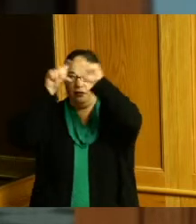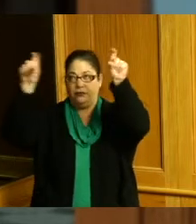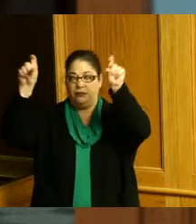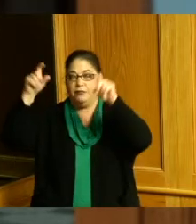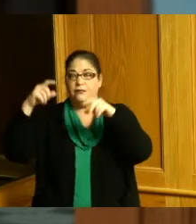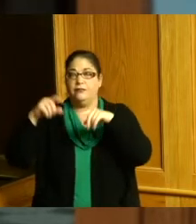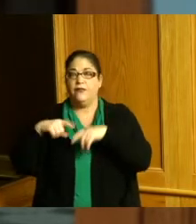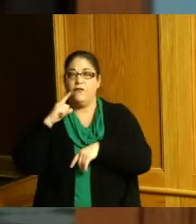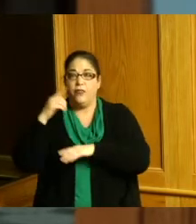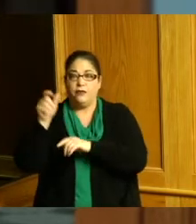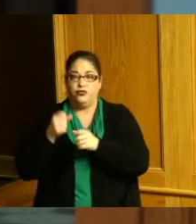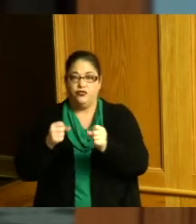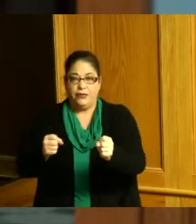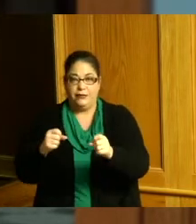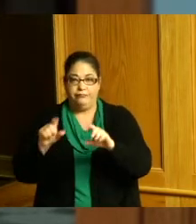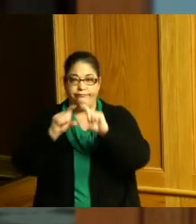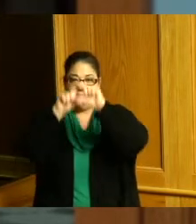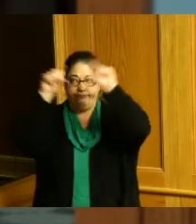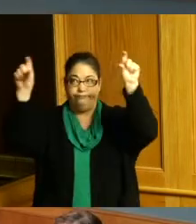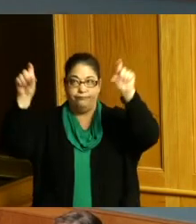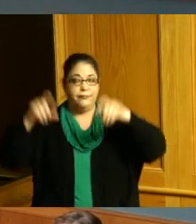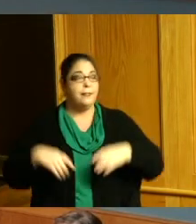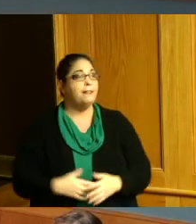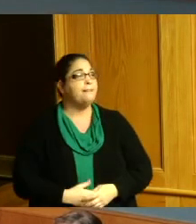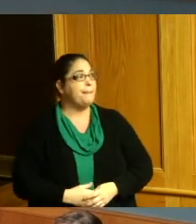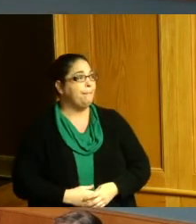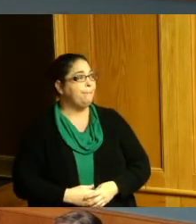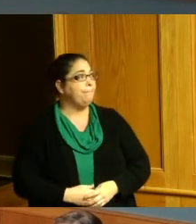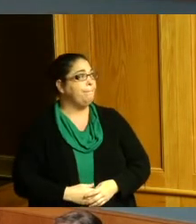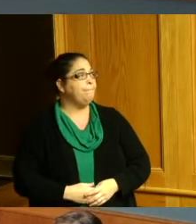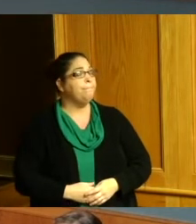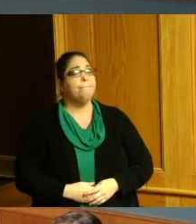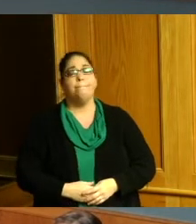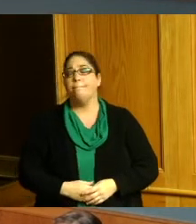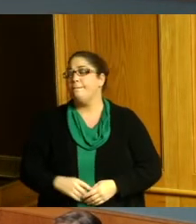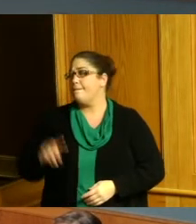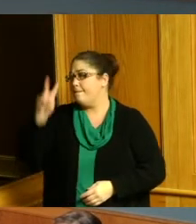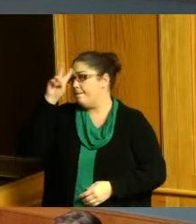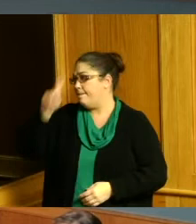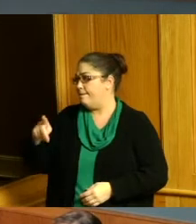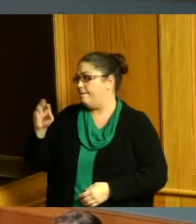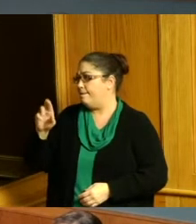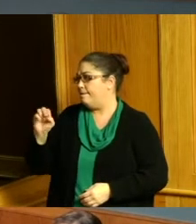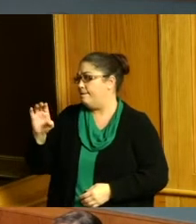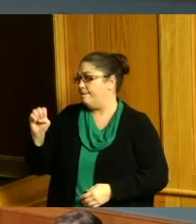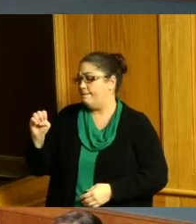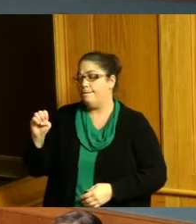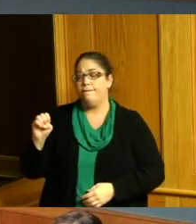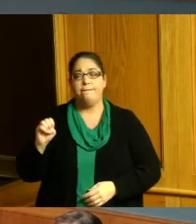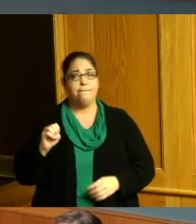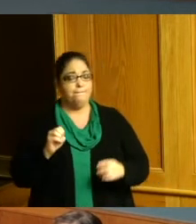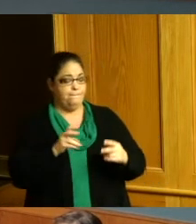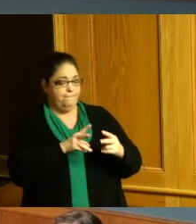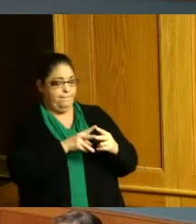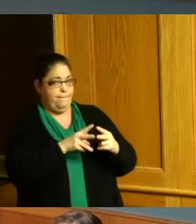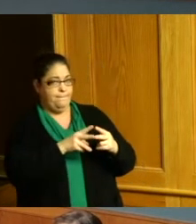thank you any comments or questions I do have a question so two things the difference between a